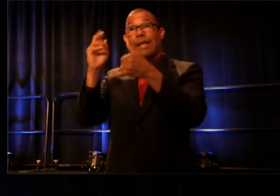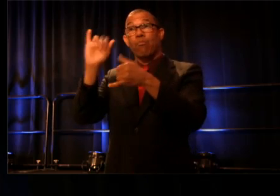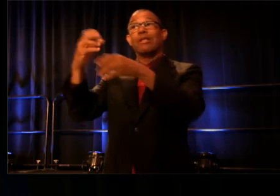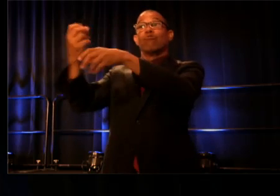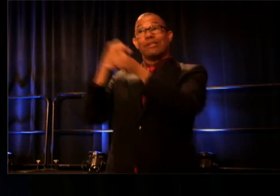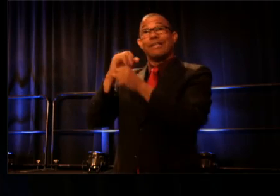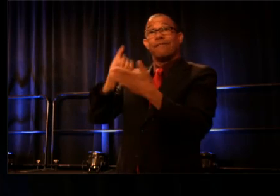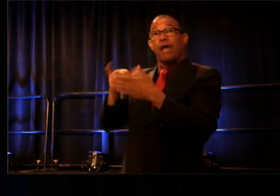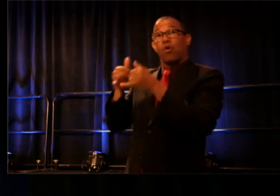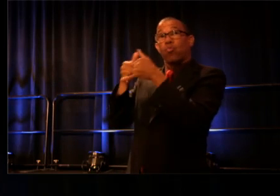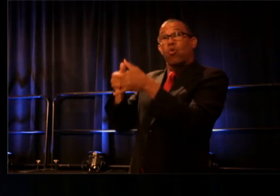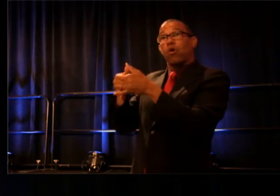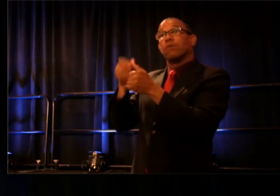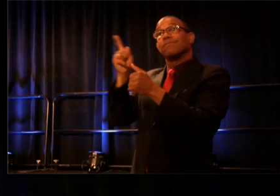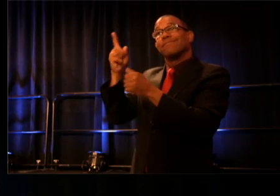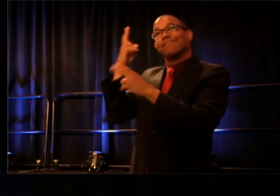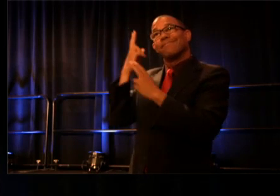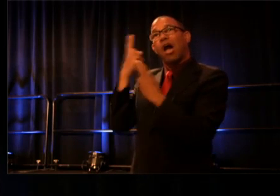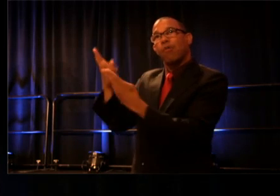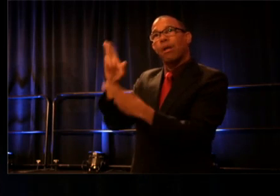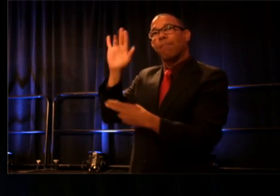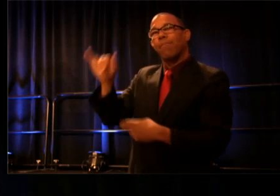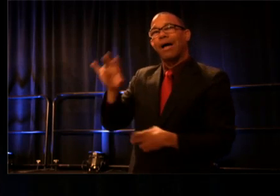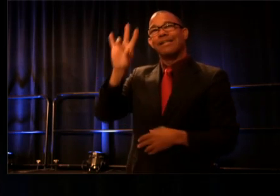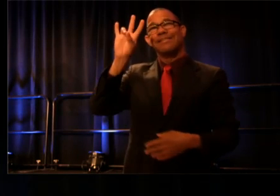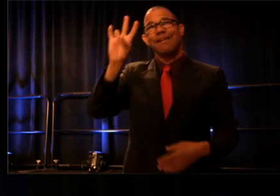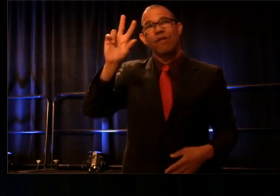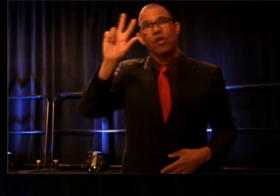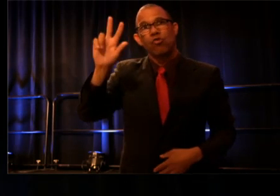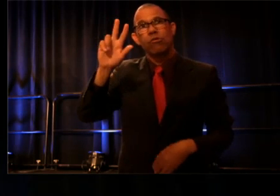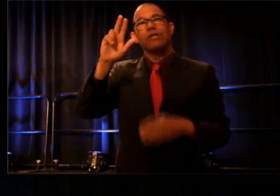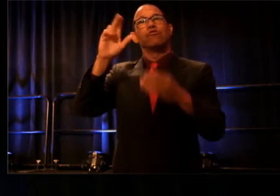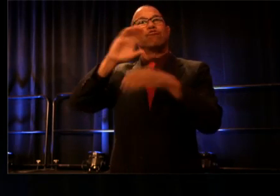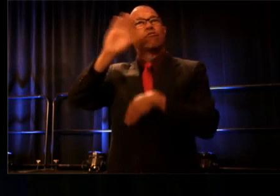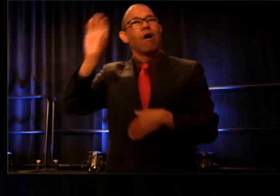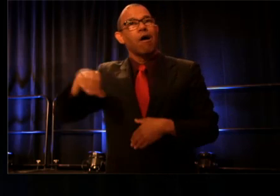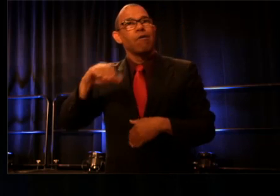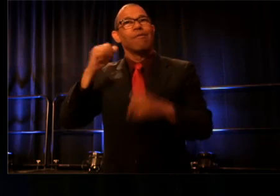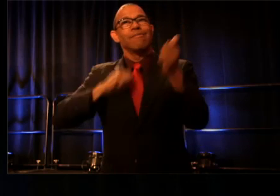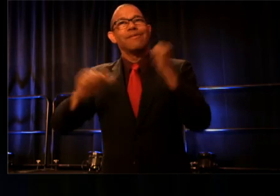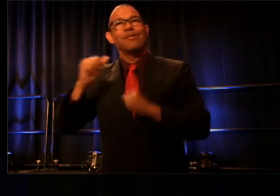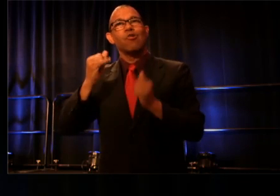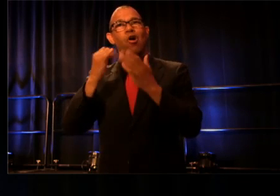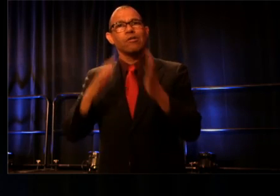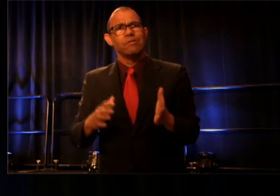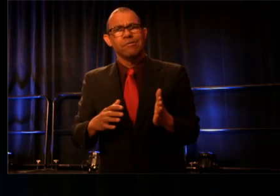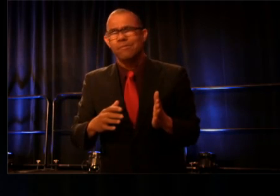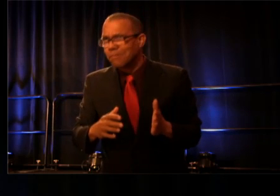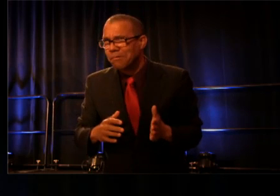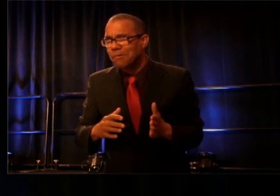having been nominated by 73 Chicago theatre artists. Unheard of!